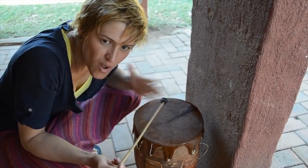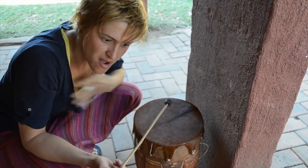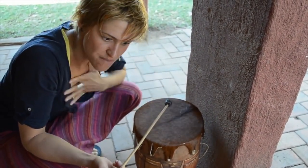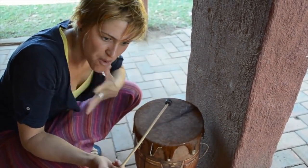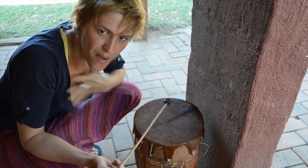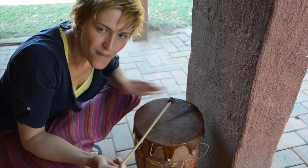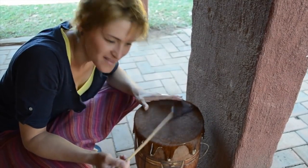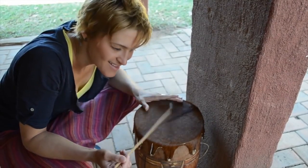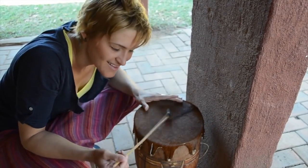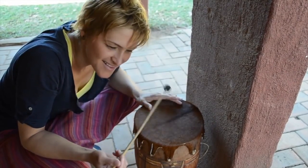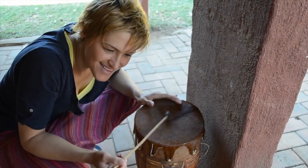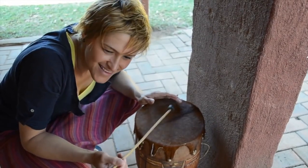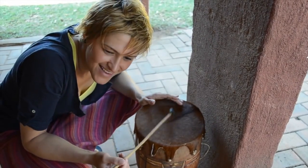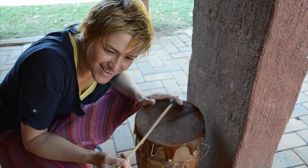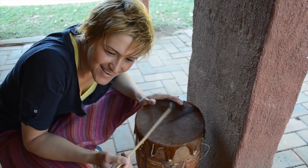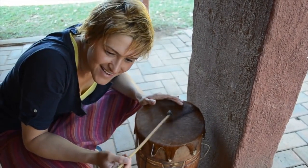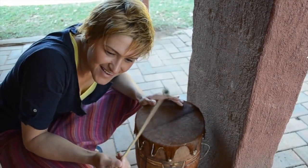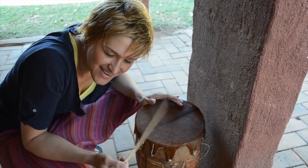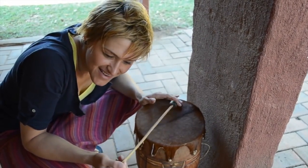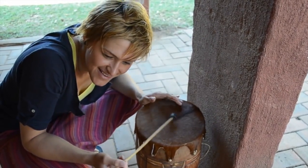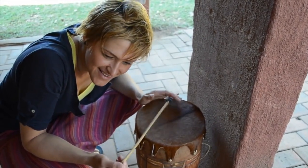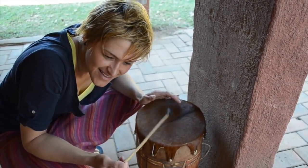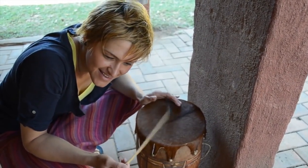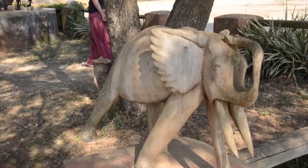With a light tap on the drum, the sound is booming loud.